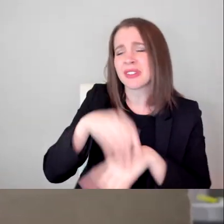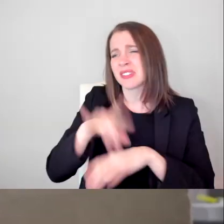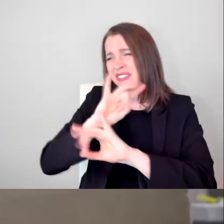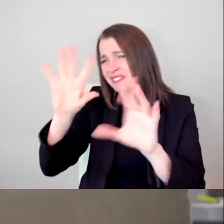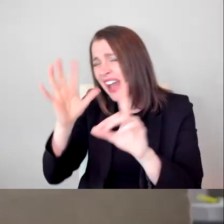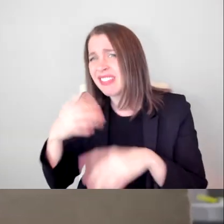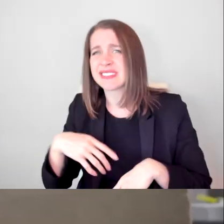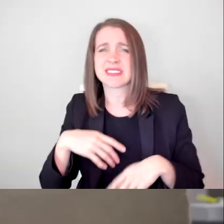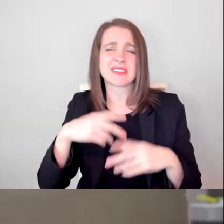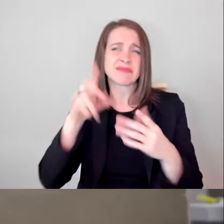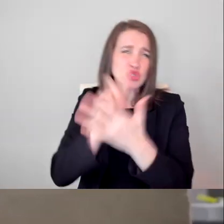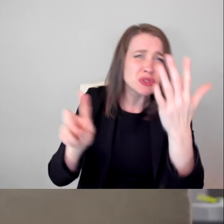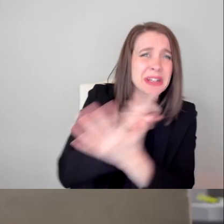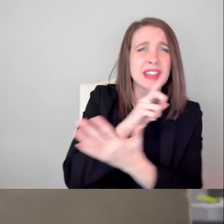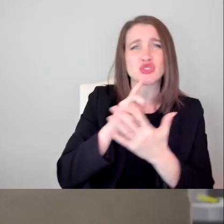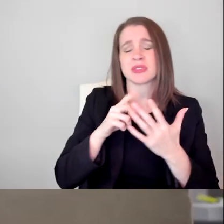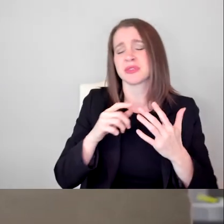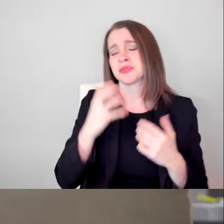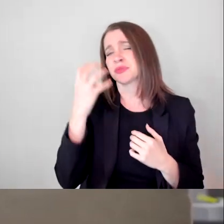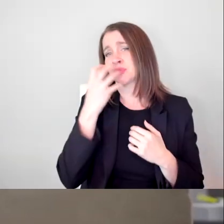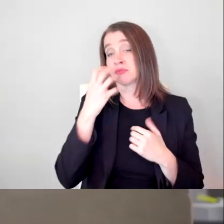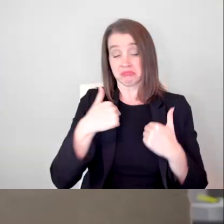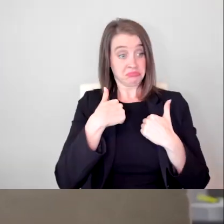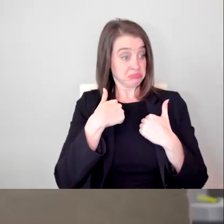And I believe that positive images of disability,